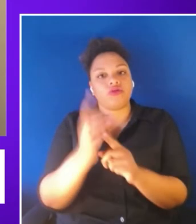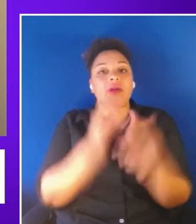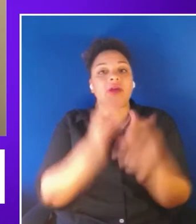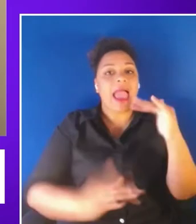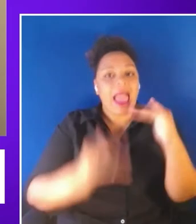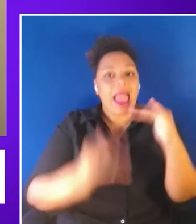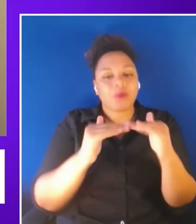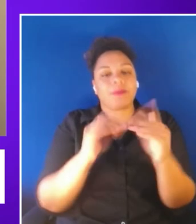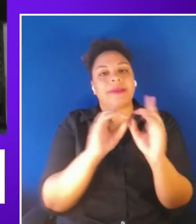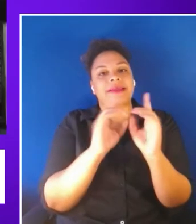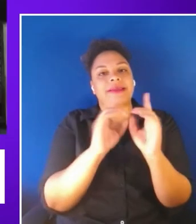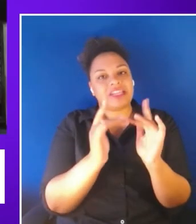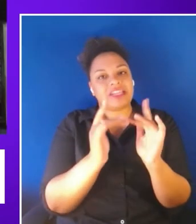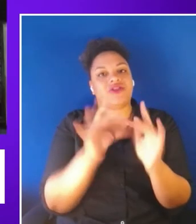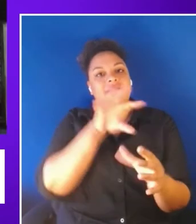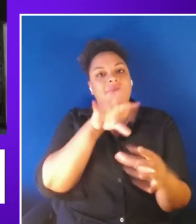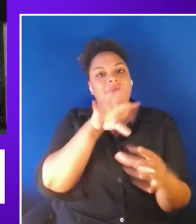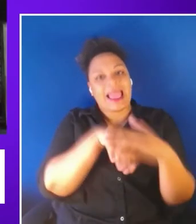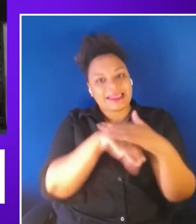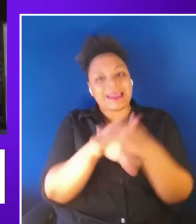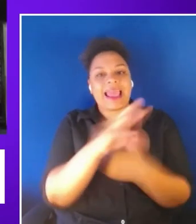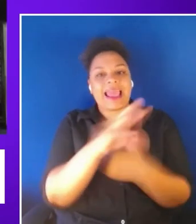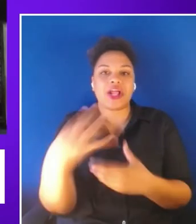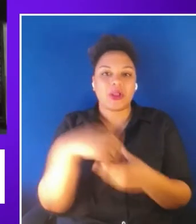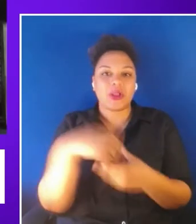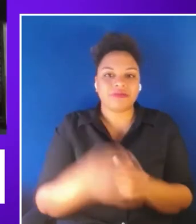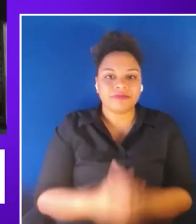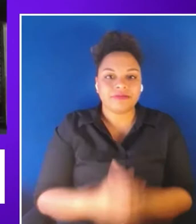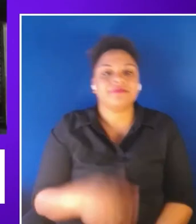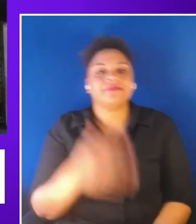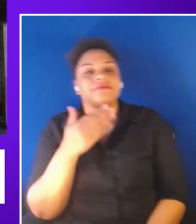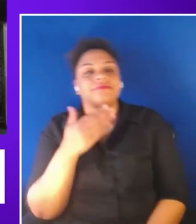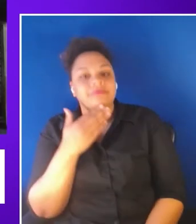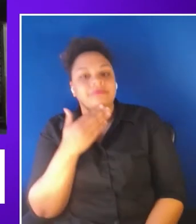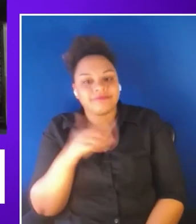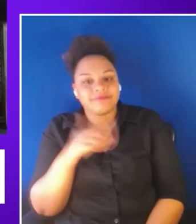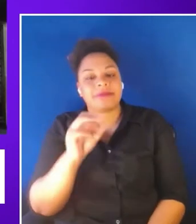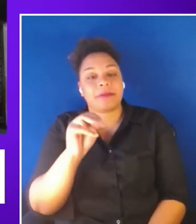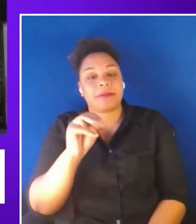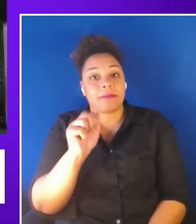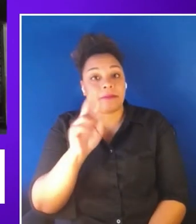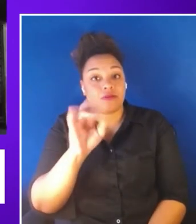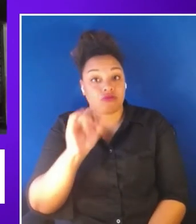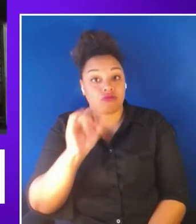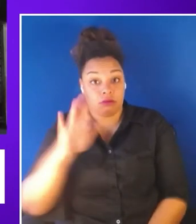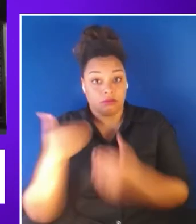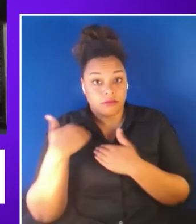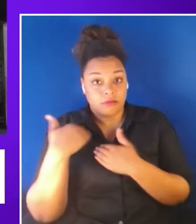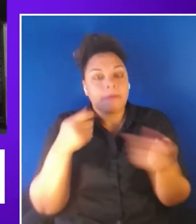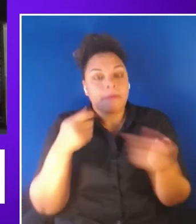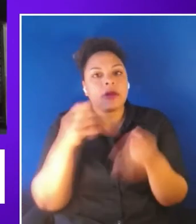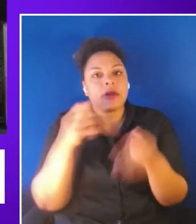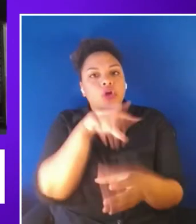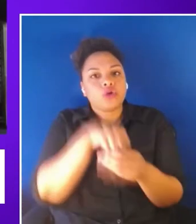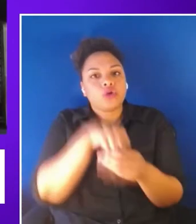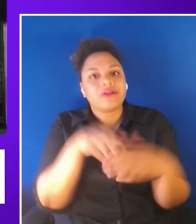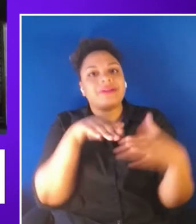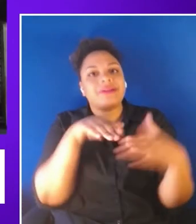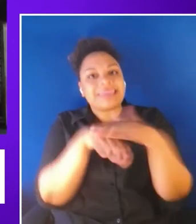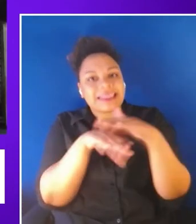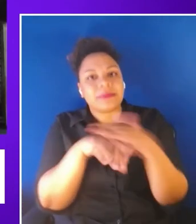and inclusion .Marisol Villena Salerno manages inclusion accessibility and equitable product and